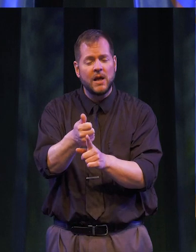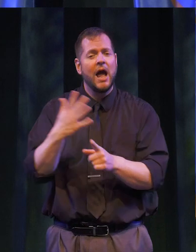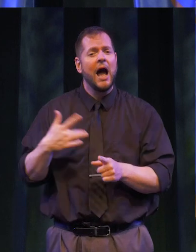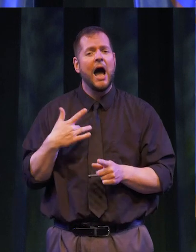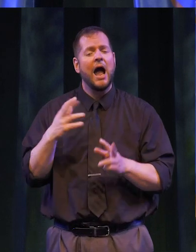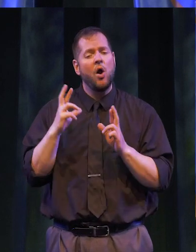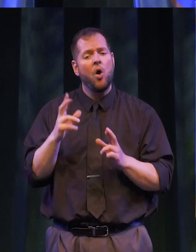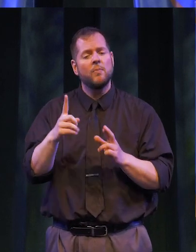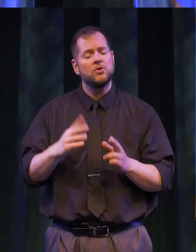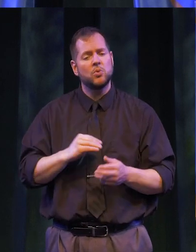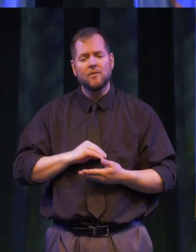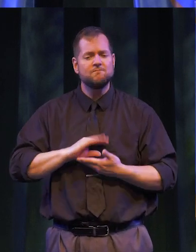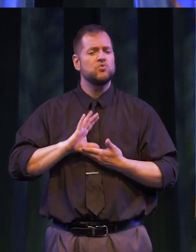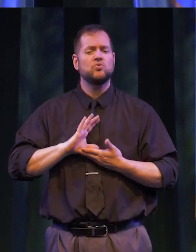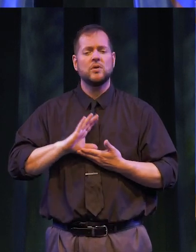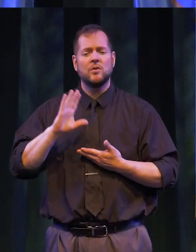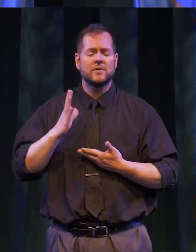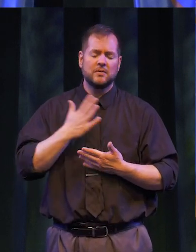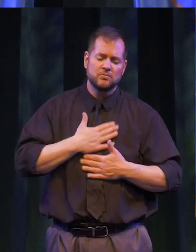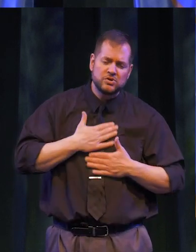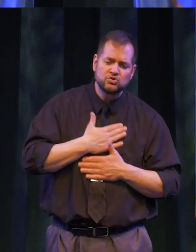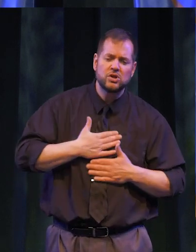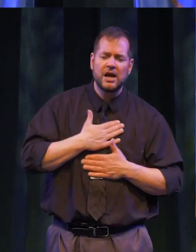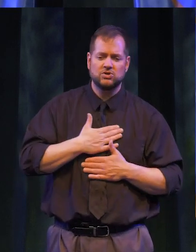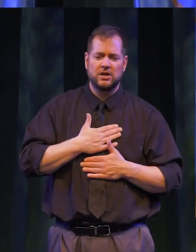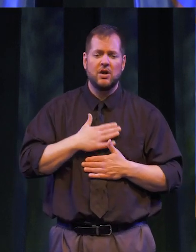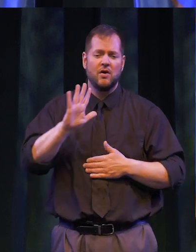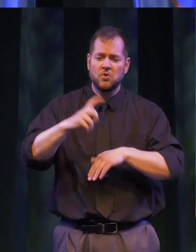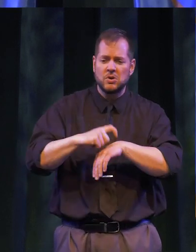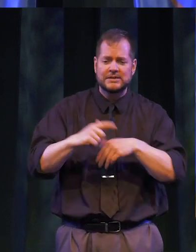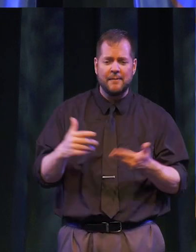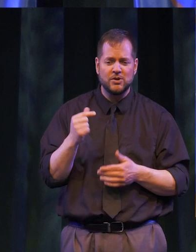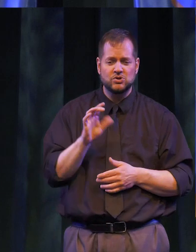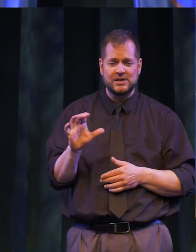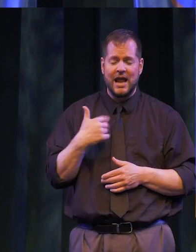full of deep appreciation of your time at Genesee Community College and have a strong